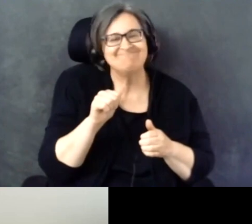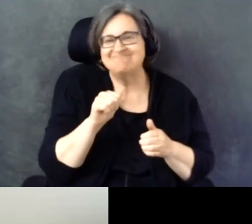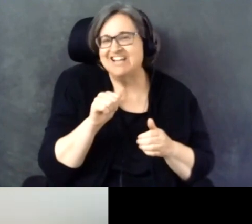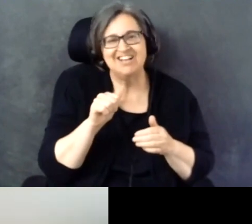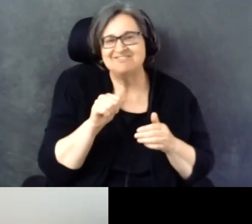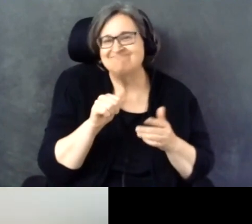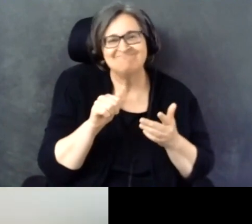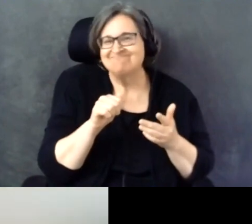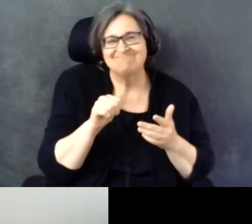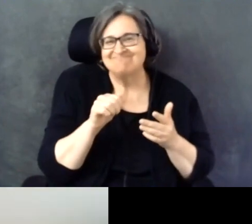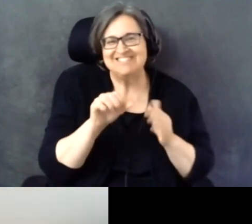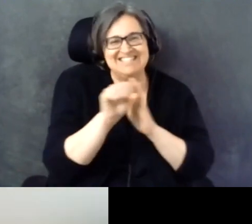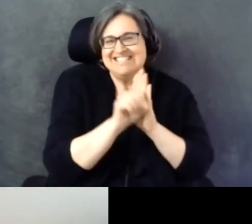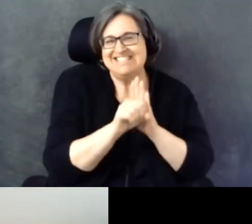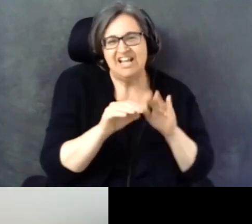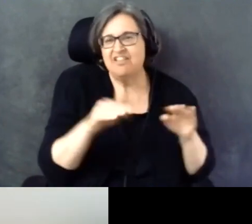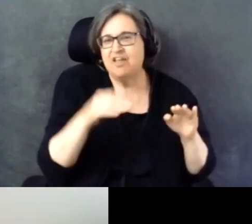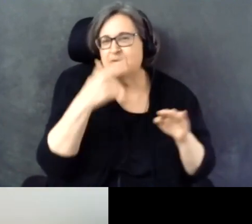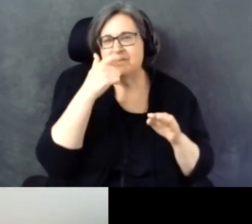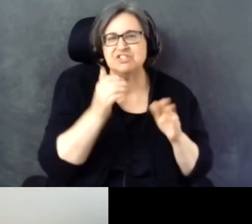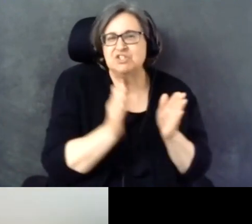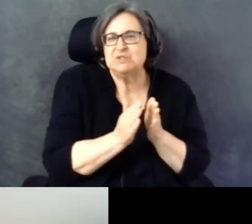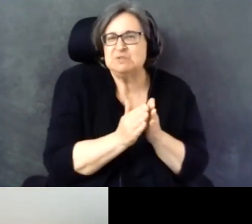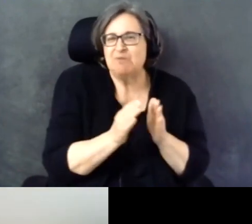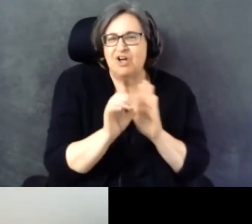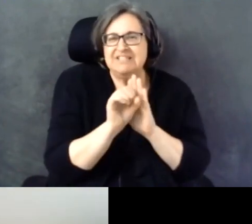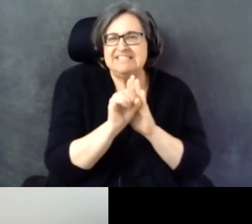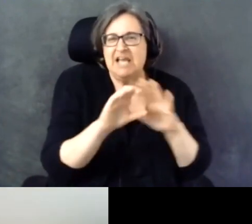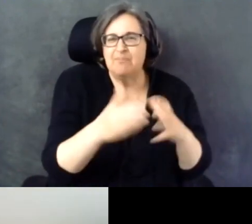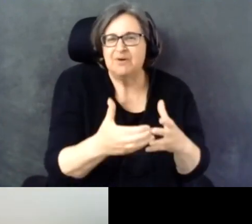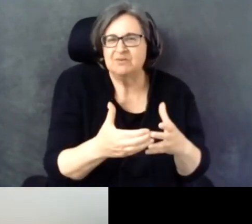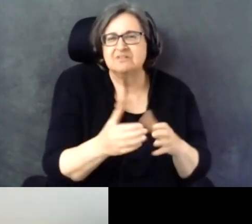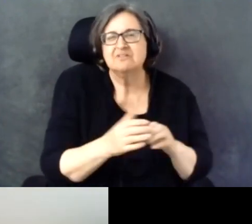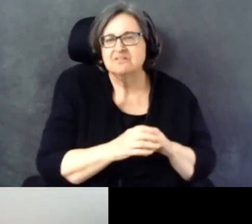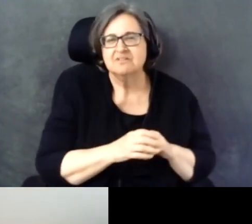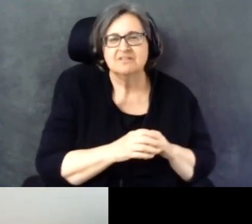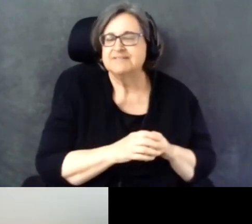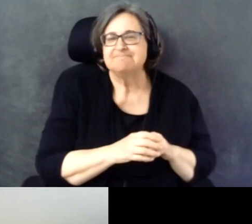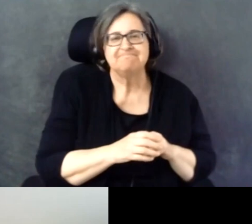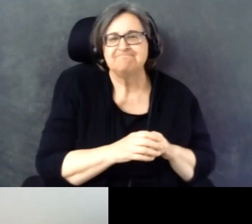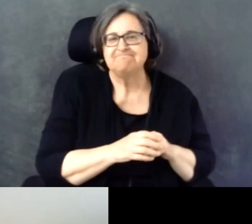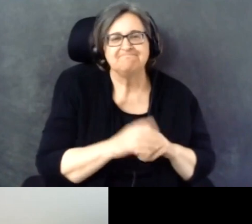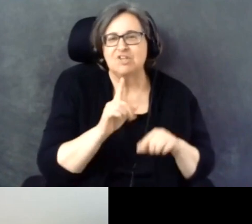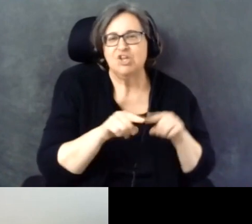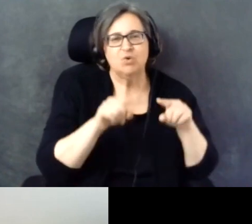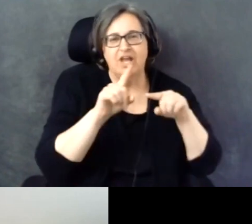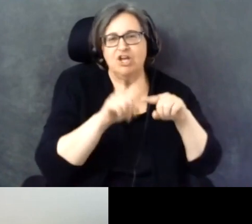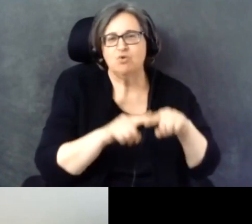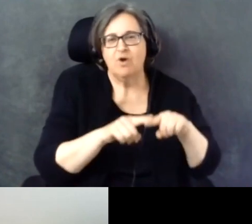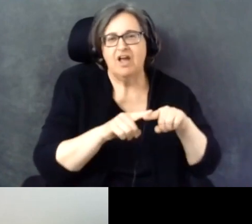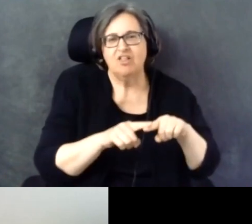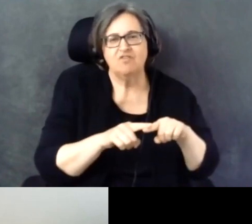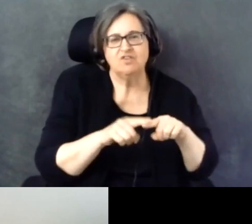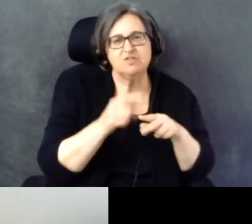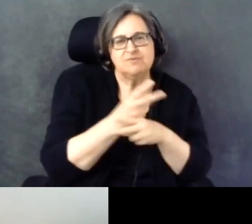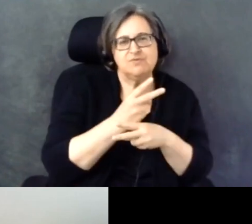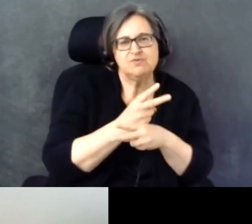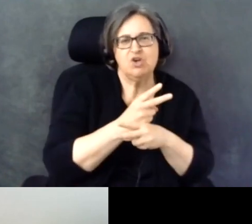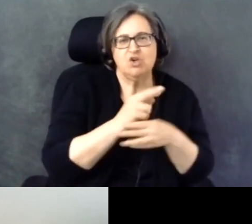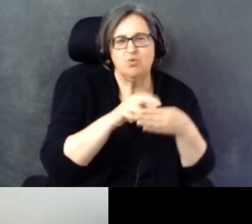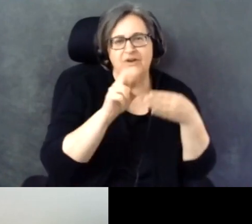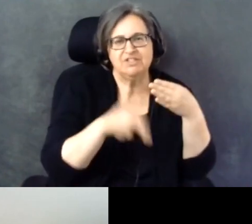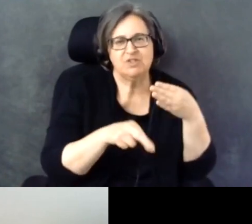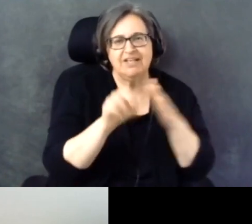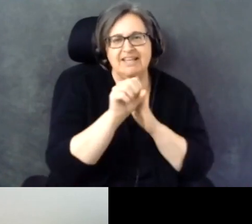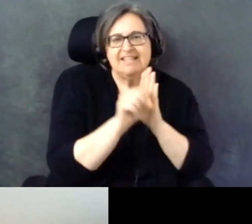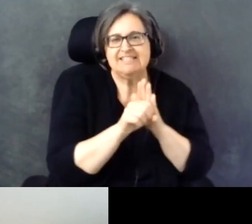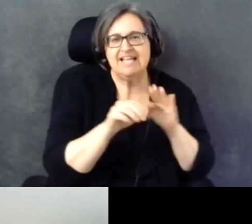I think that it would be, you couldn't necessarily reliably infer on the state level.